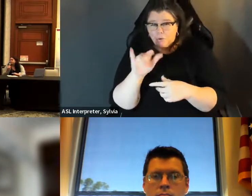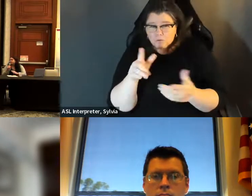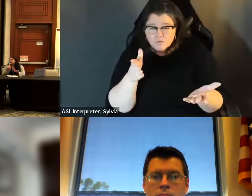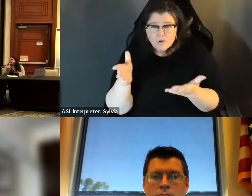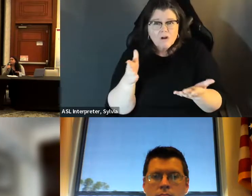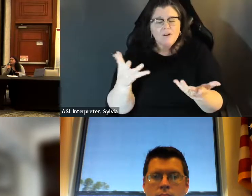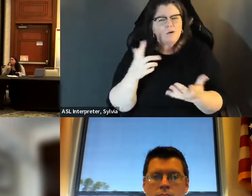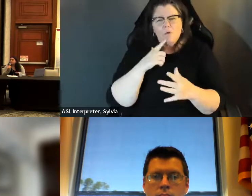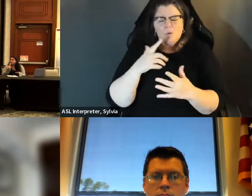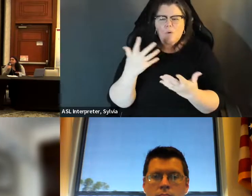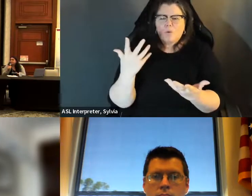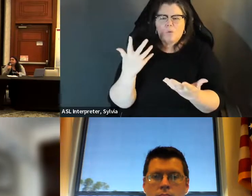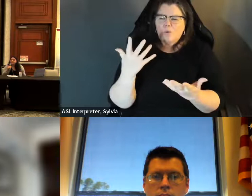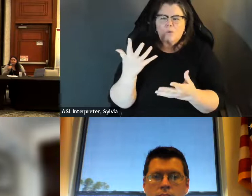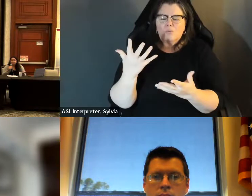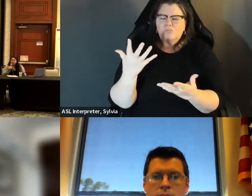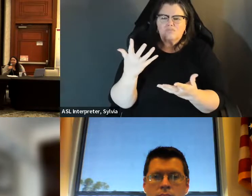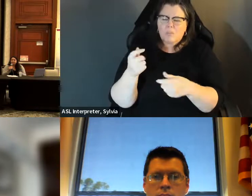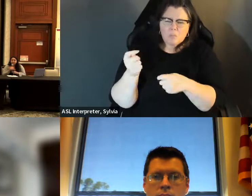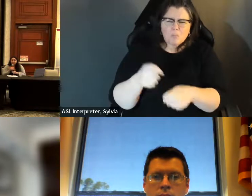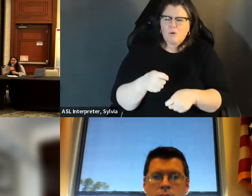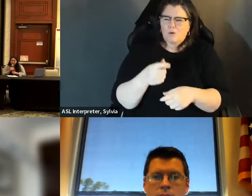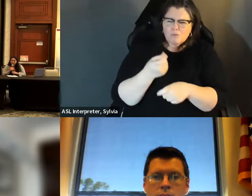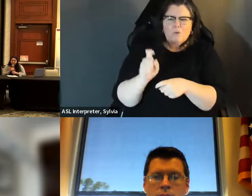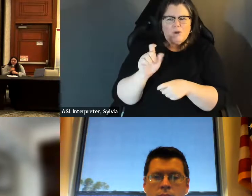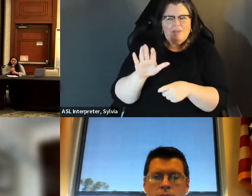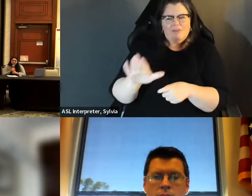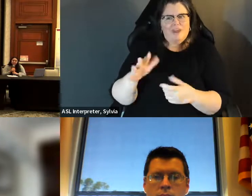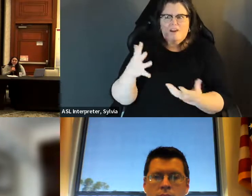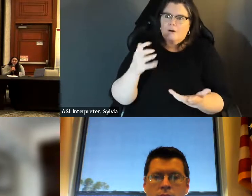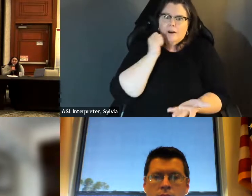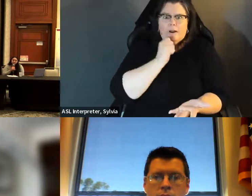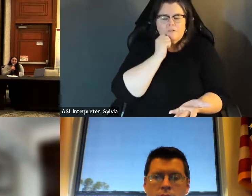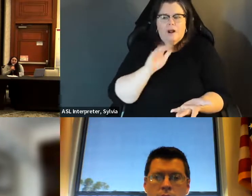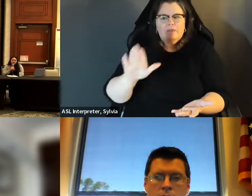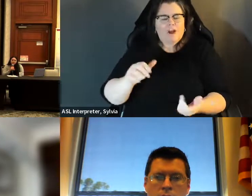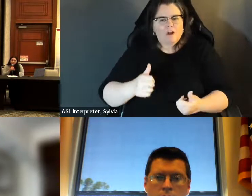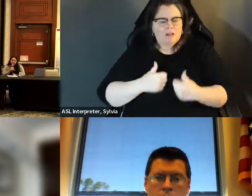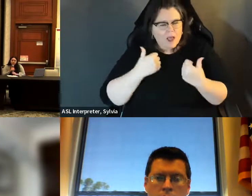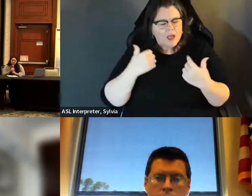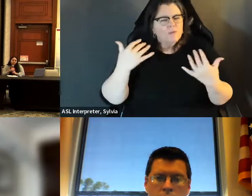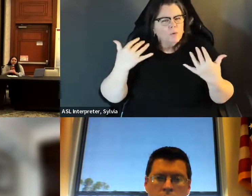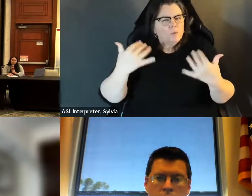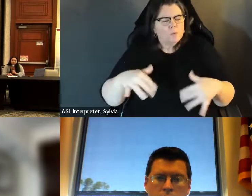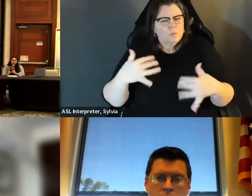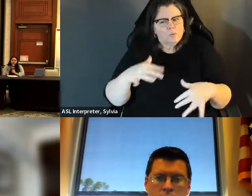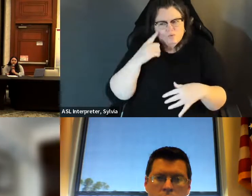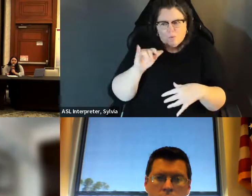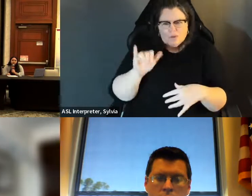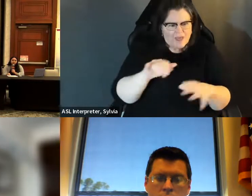that ID for social services and for issues that you are facing in your day-to-day life . And then communicating that at the polls, that these gaps are existing there these